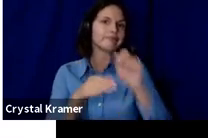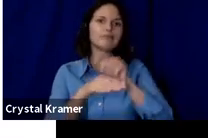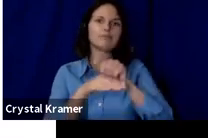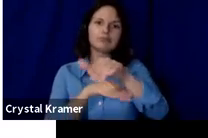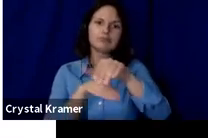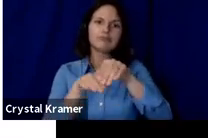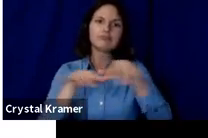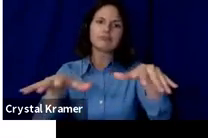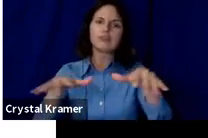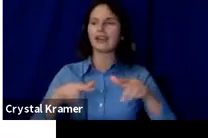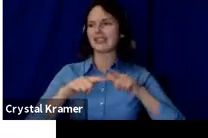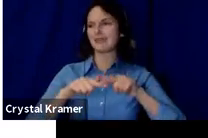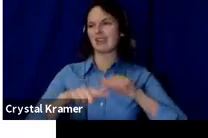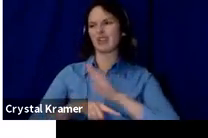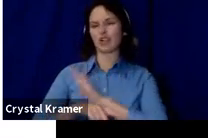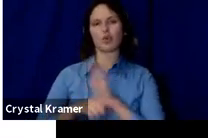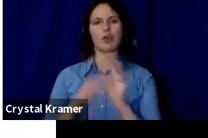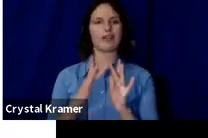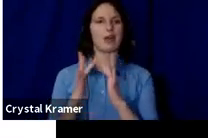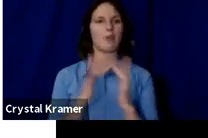It's however you can connect to people.